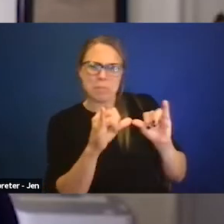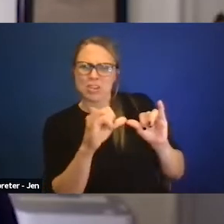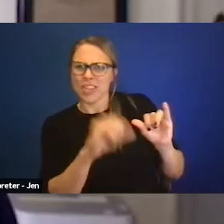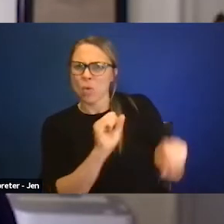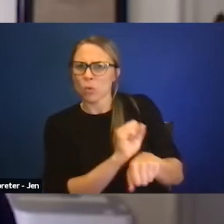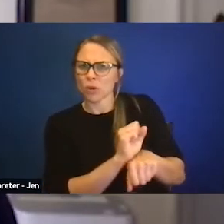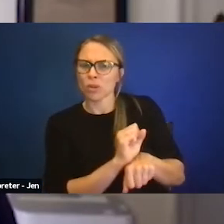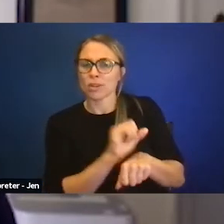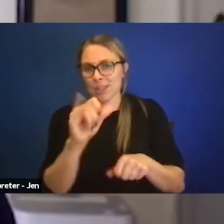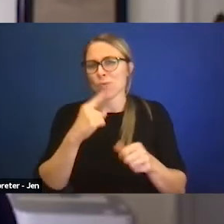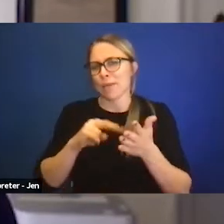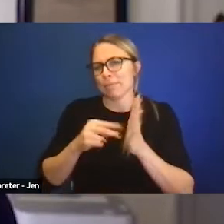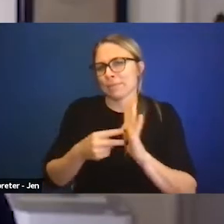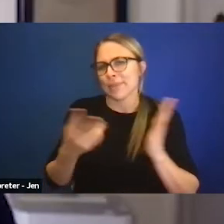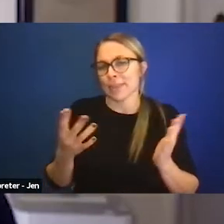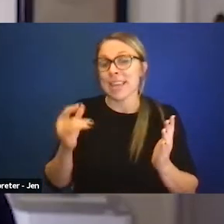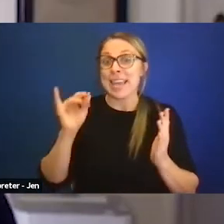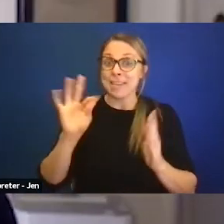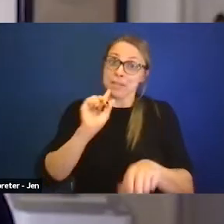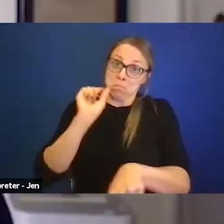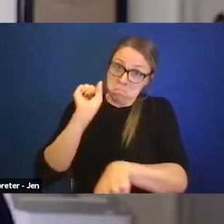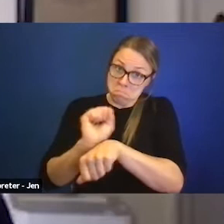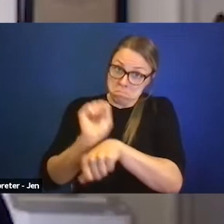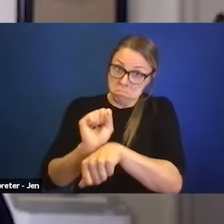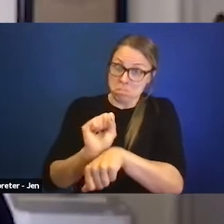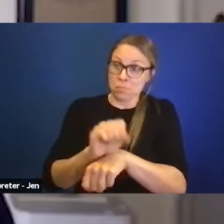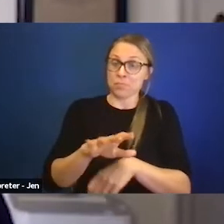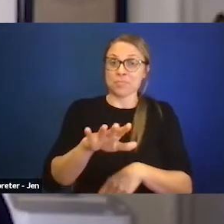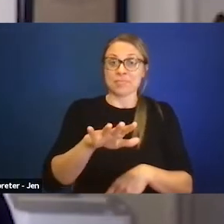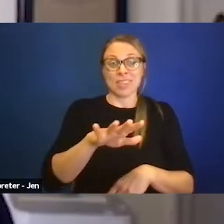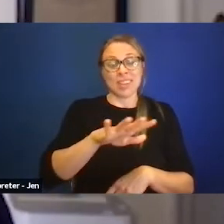if a disability lens is put on everything that's happening